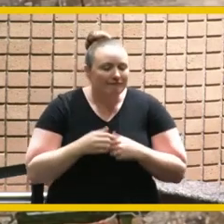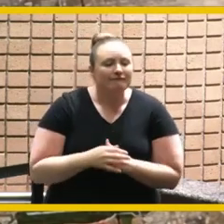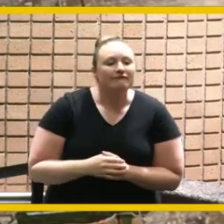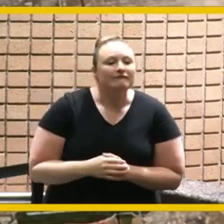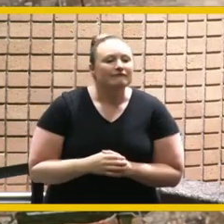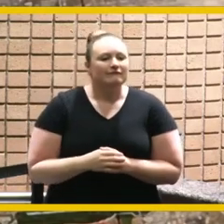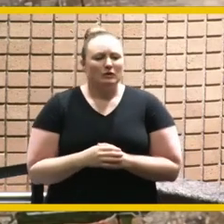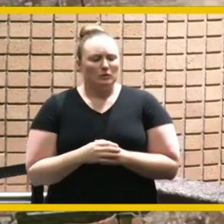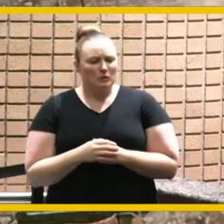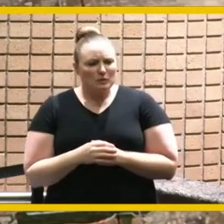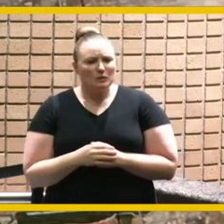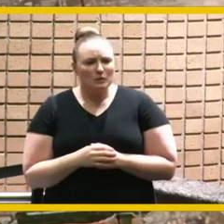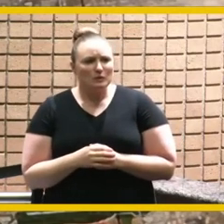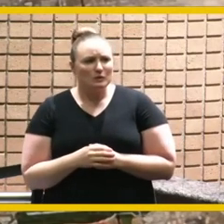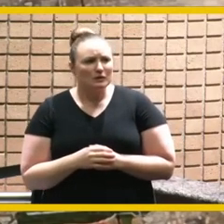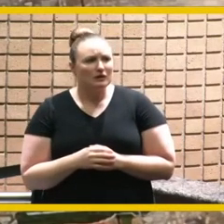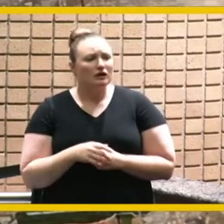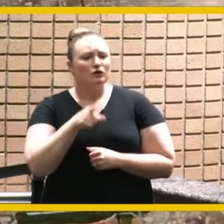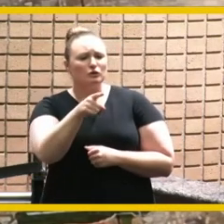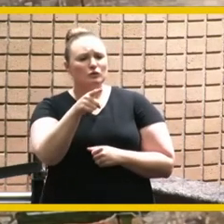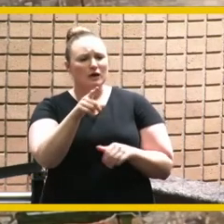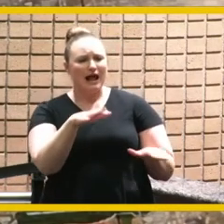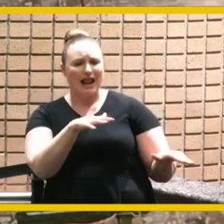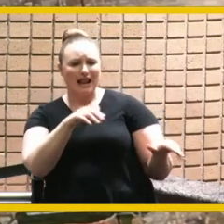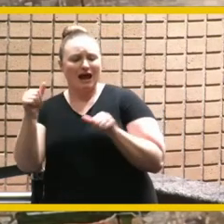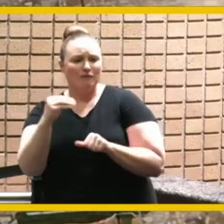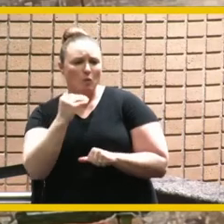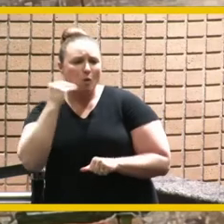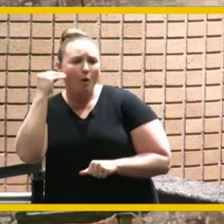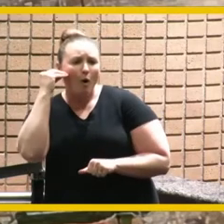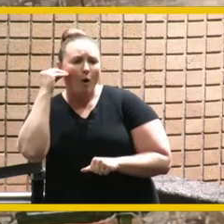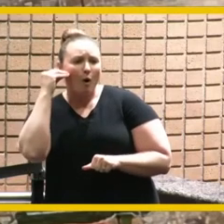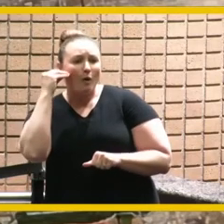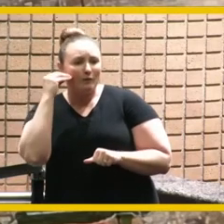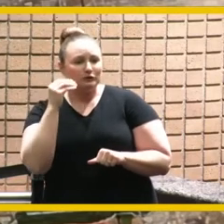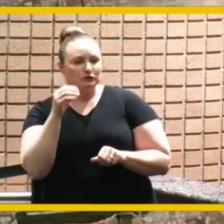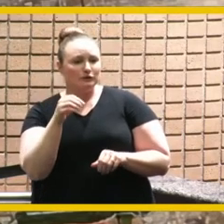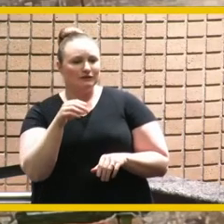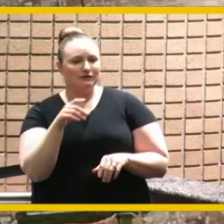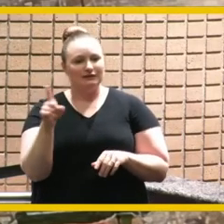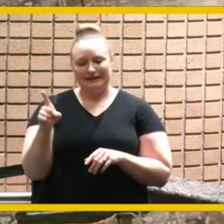would have left the confines of their own home to move into a temporary palace shelter in late fall